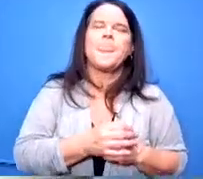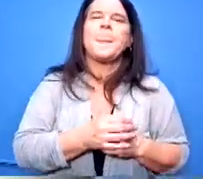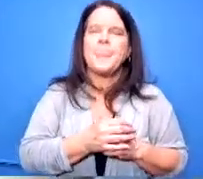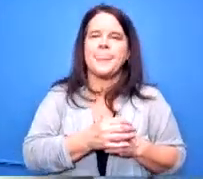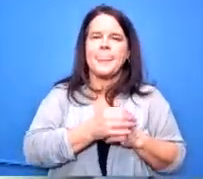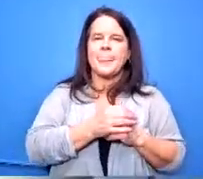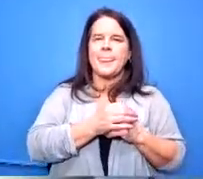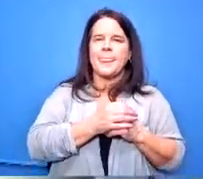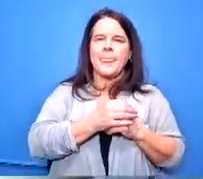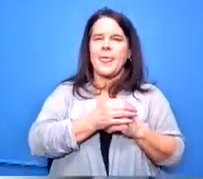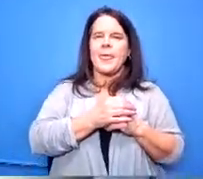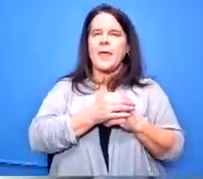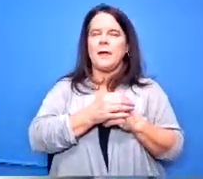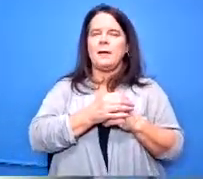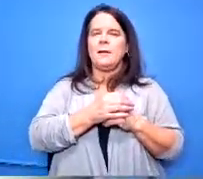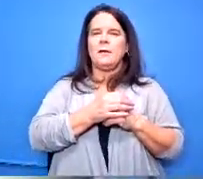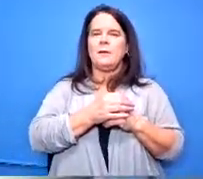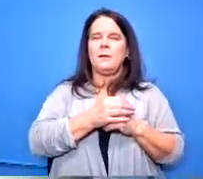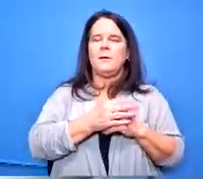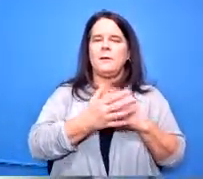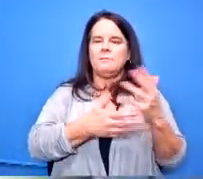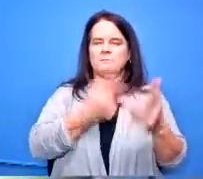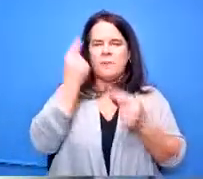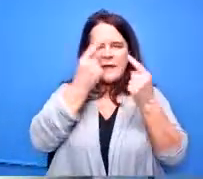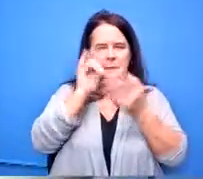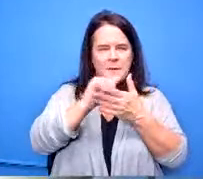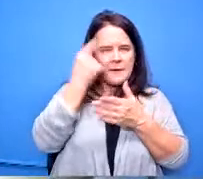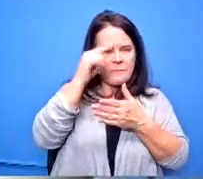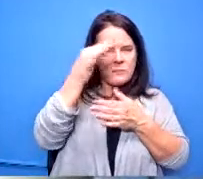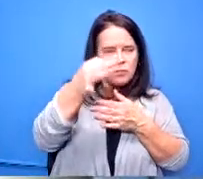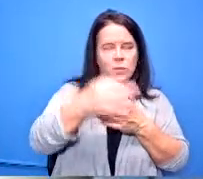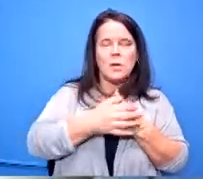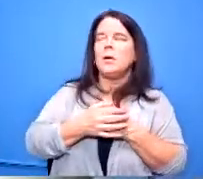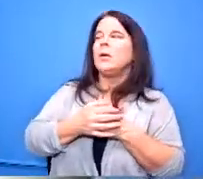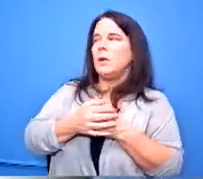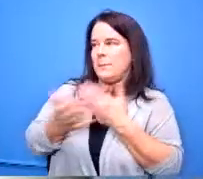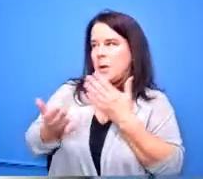like the cost of teachers um we actually probably need to check that with the ohio department of ad